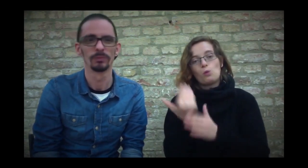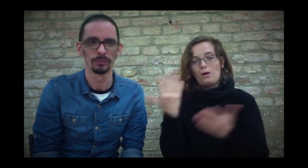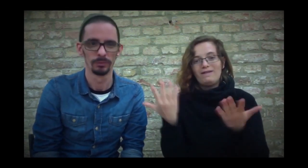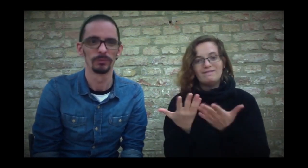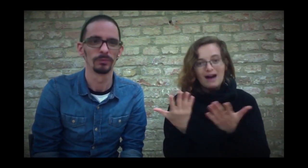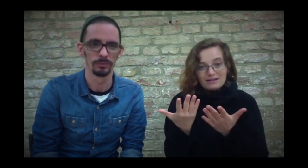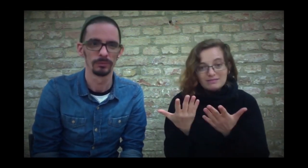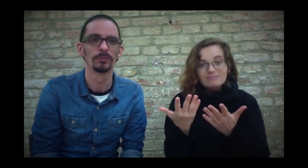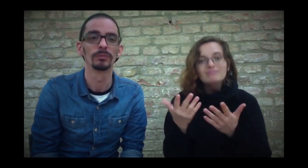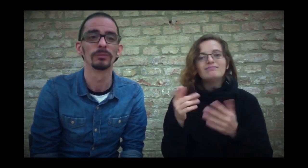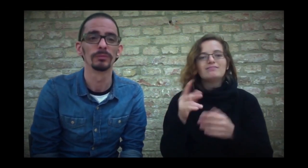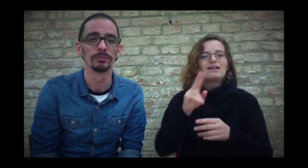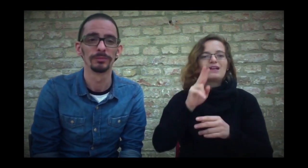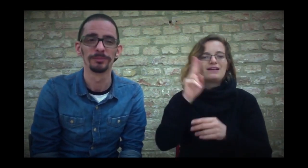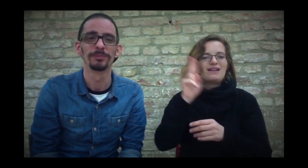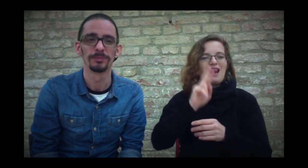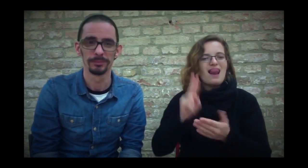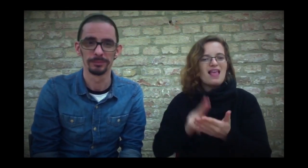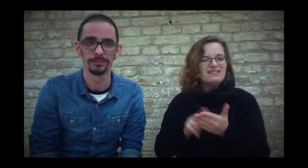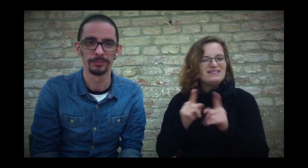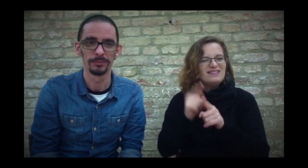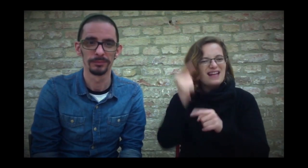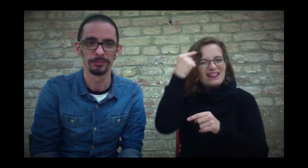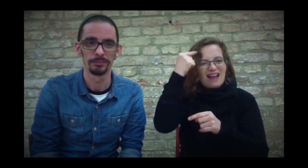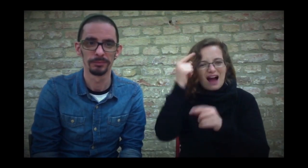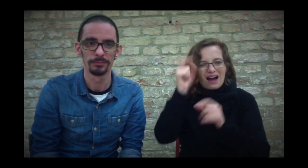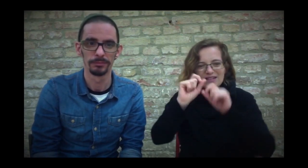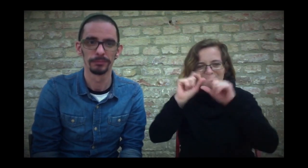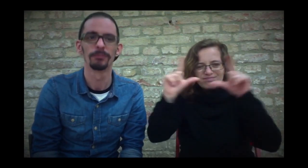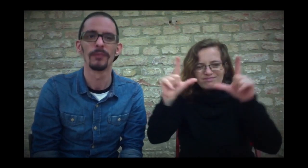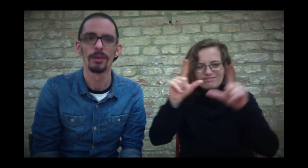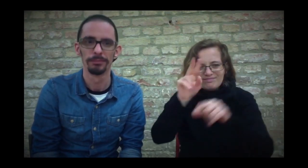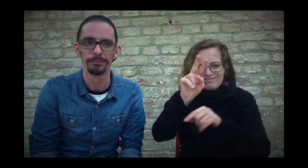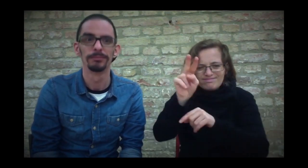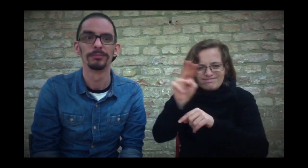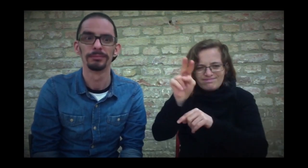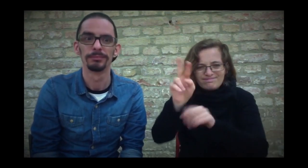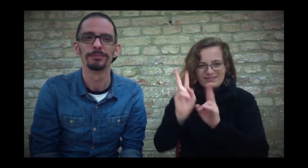But therefore there's the magical power to be able to read people's thoughts. (Telepathy)